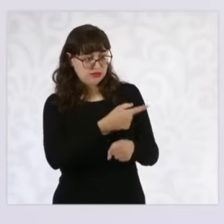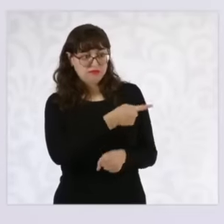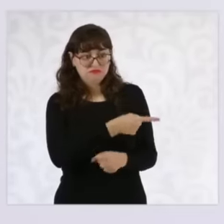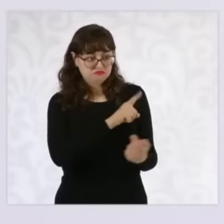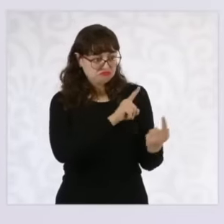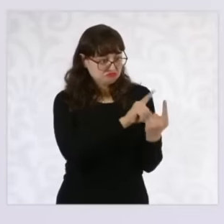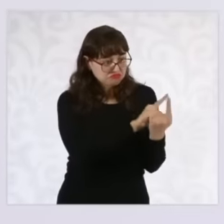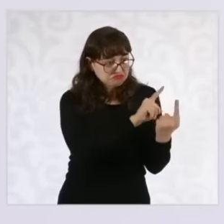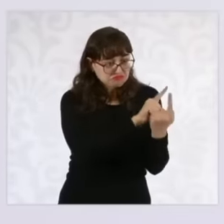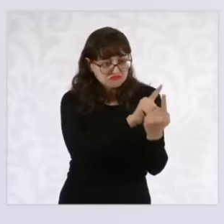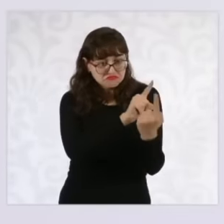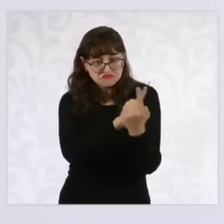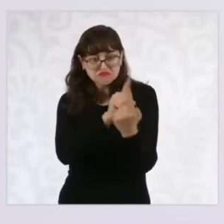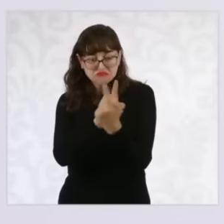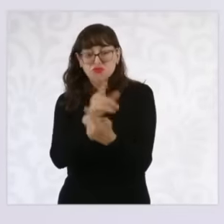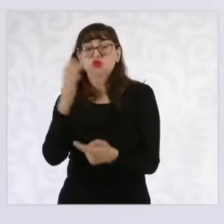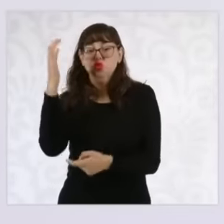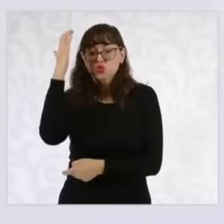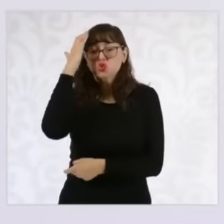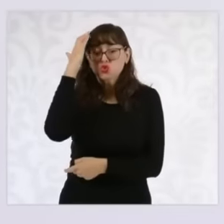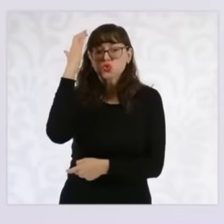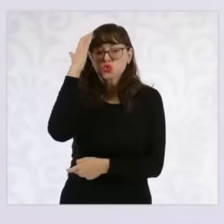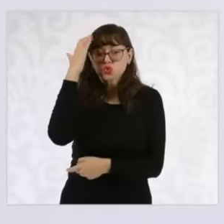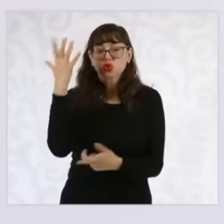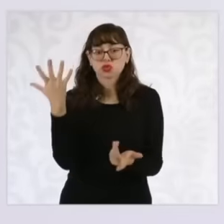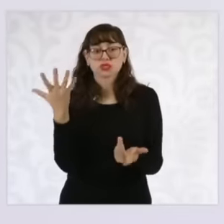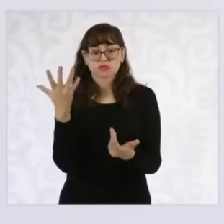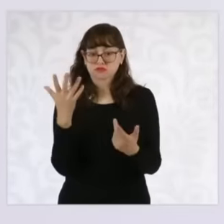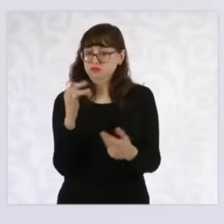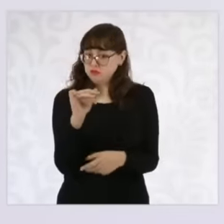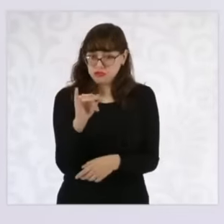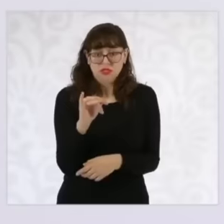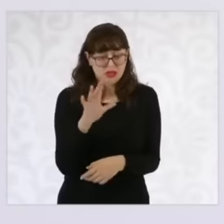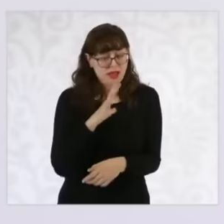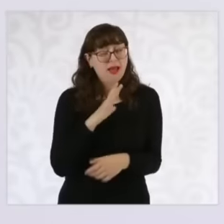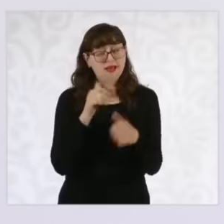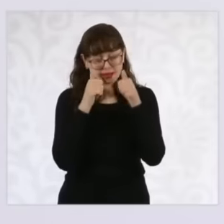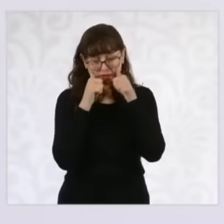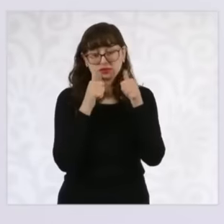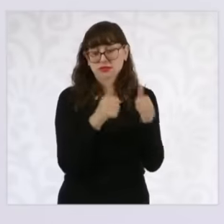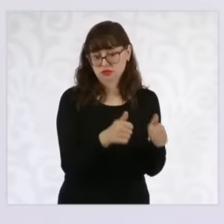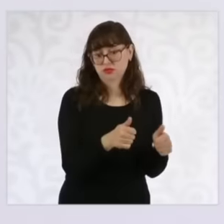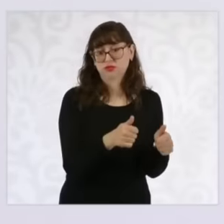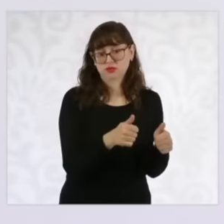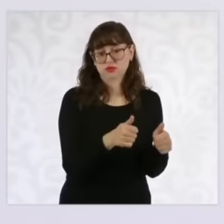the situation they are experiencing and there is humanitarian care and we must continue advancing in it